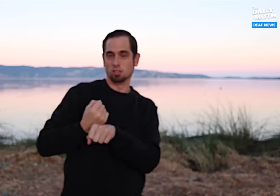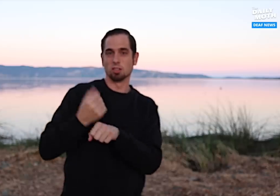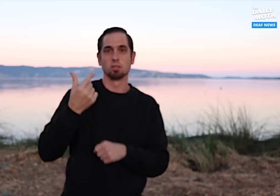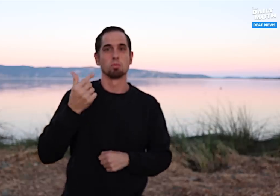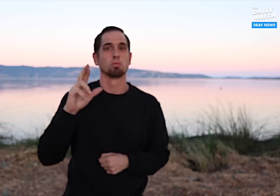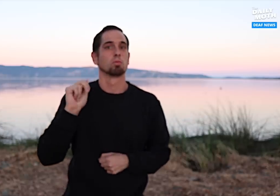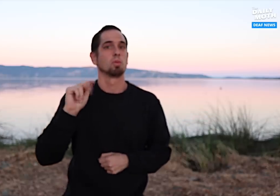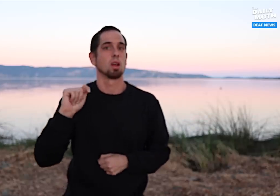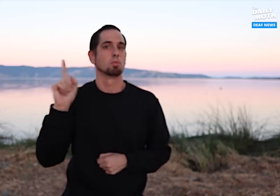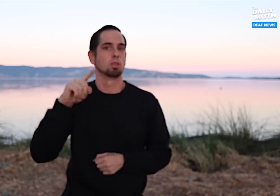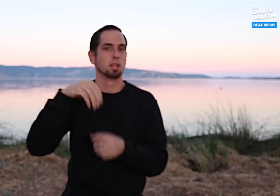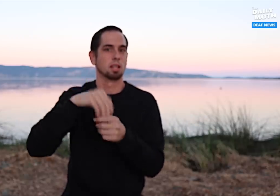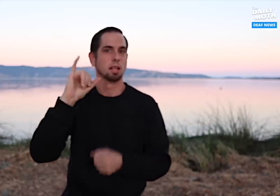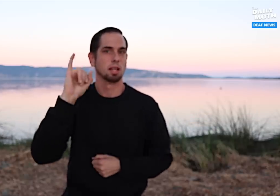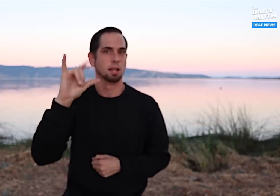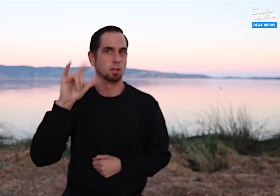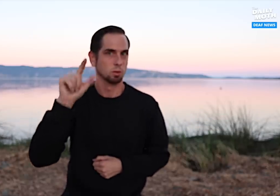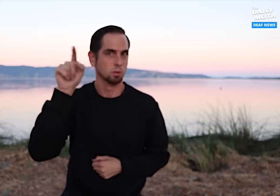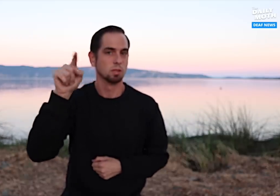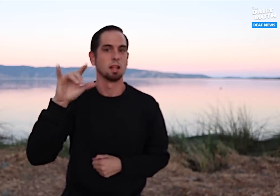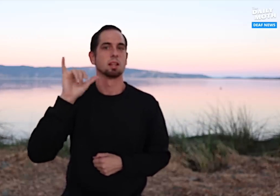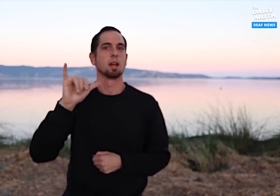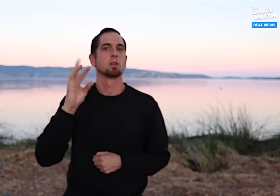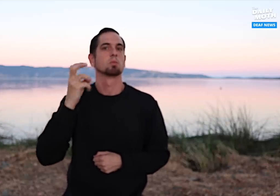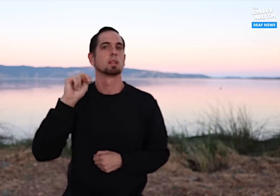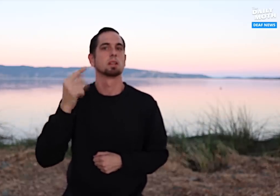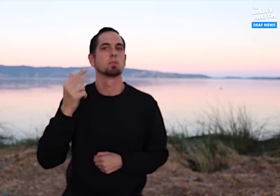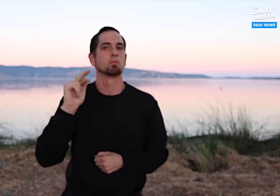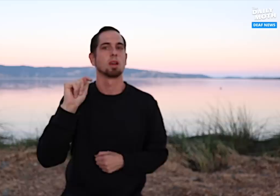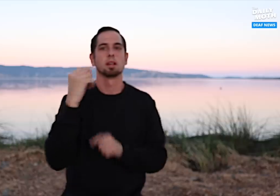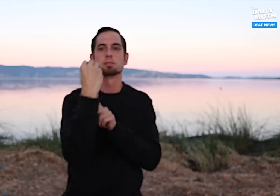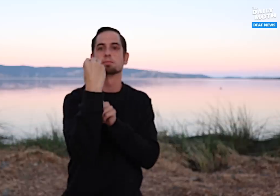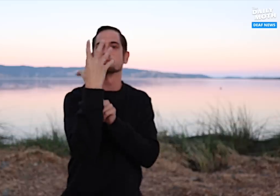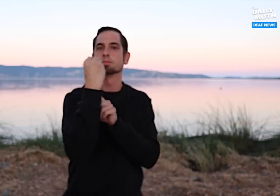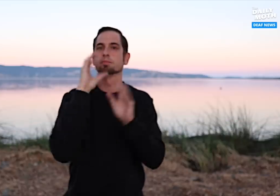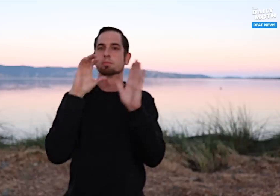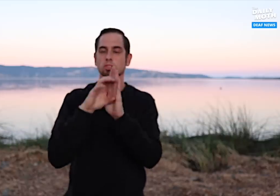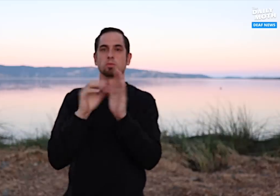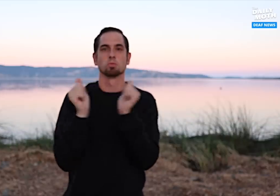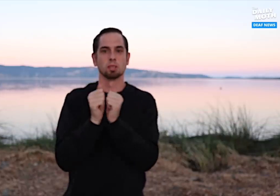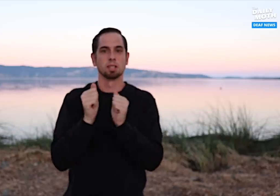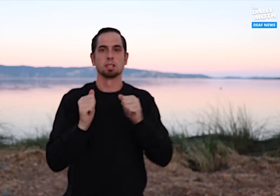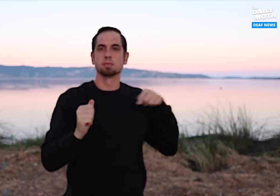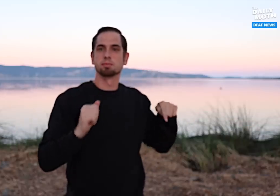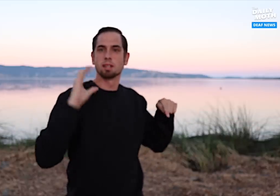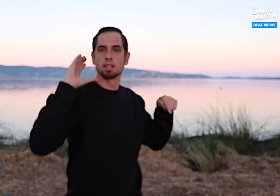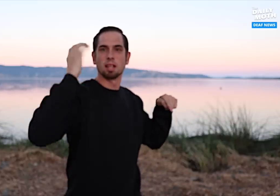Grant was in Illinois and that’s when he took the picture of himself with his cousin